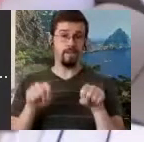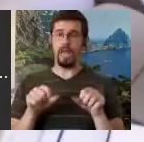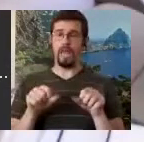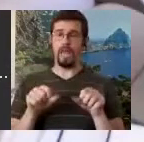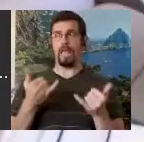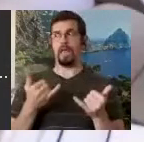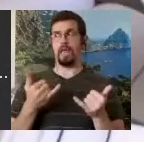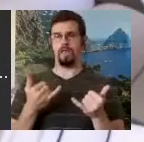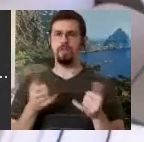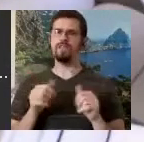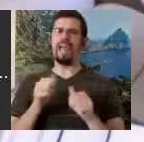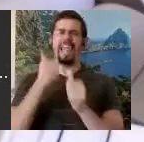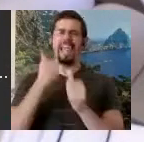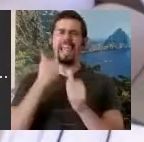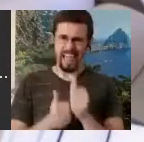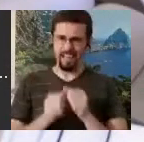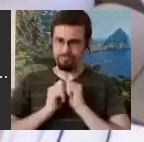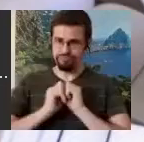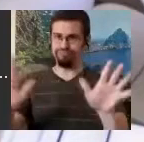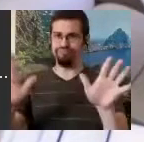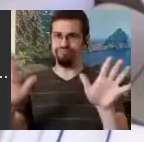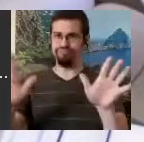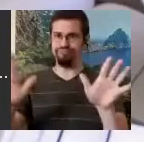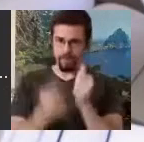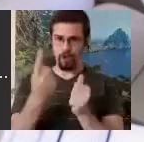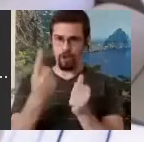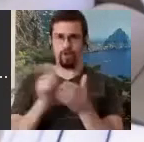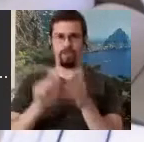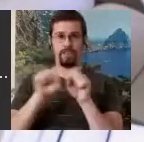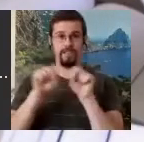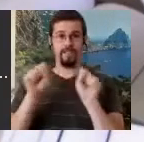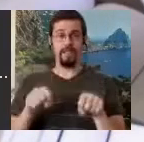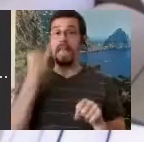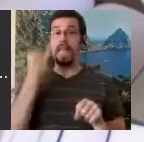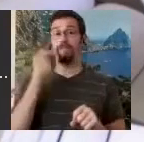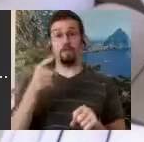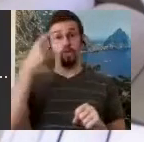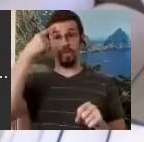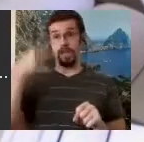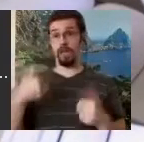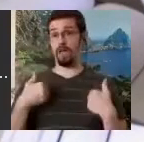system and truly if you think I have any control over it i do not. I don't